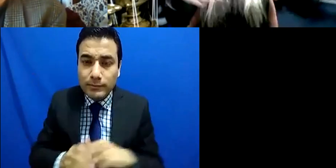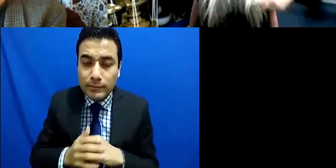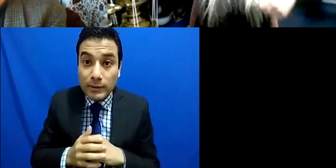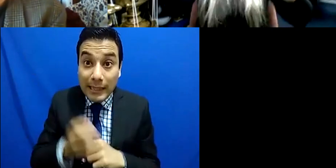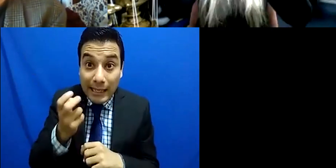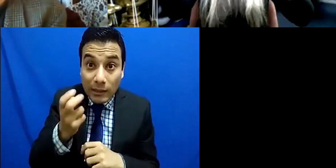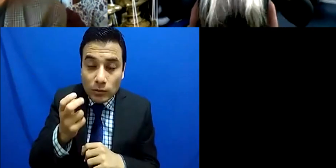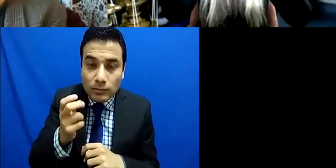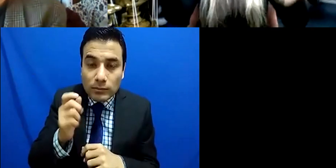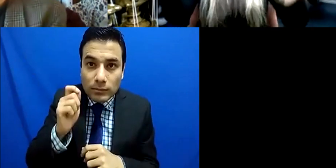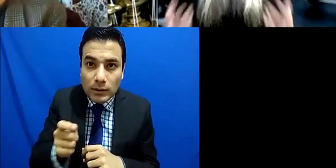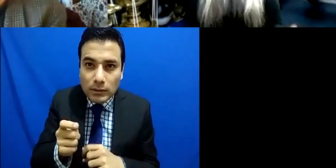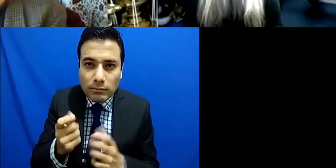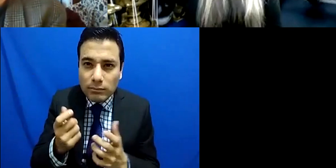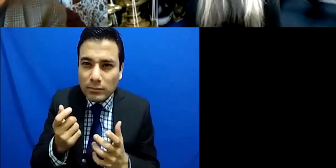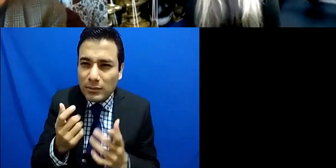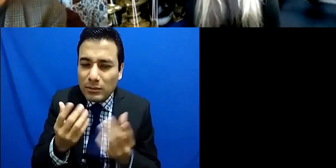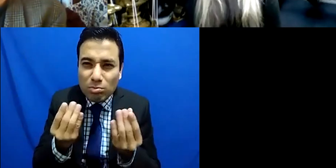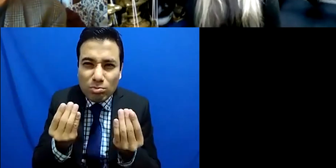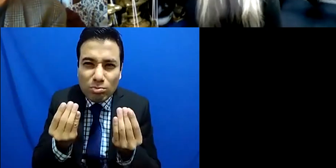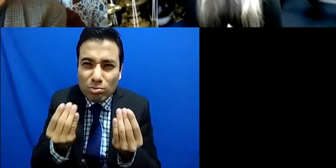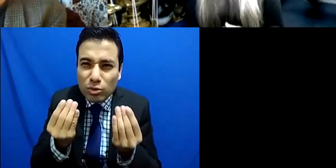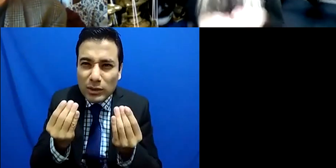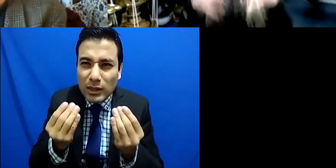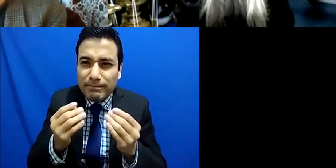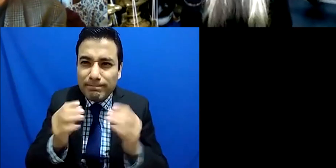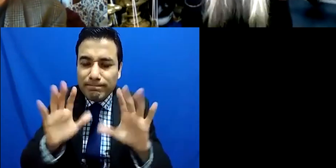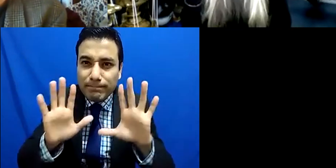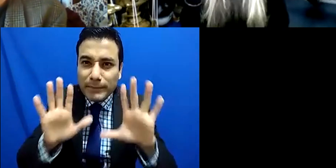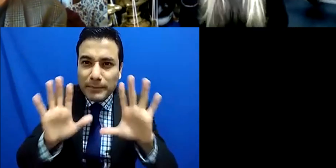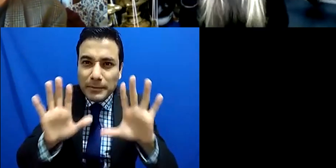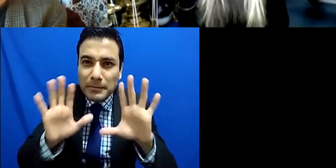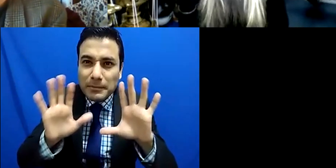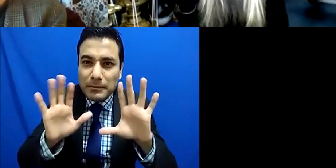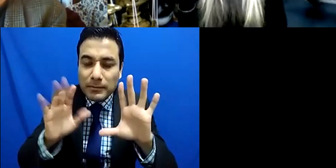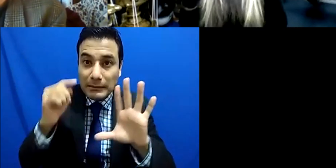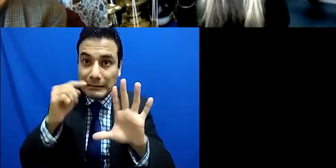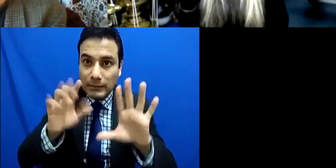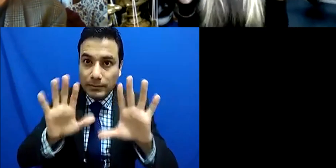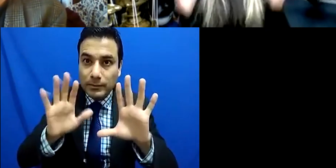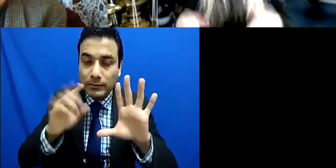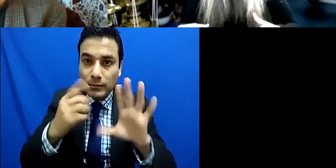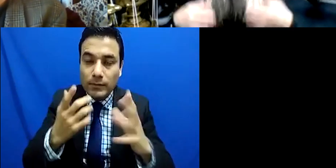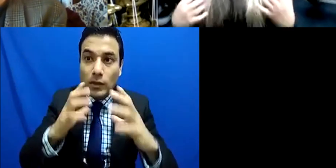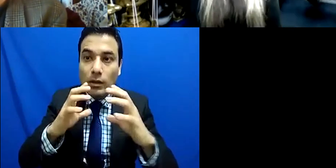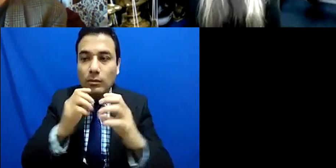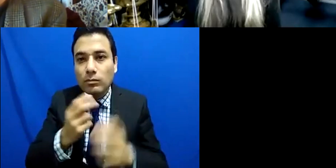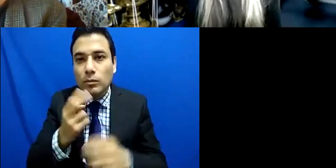sheet of paper try taking your shoes off and just don't try to analyze at all just simply observe